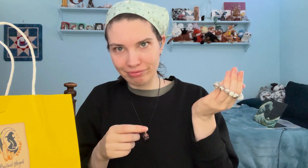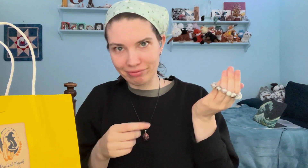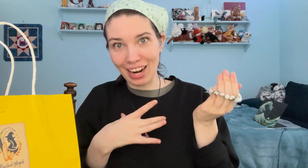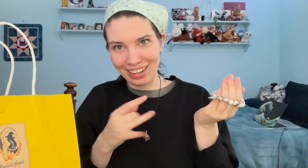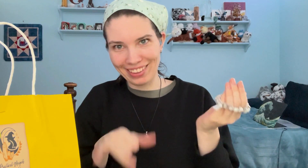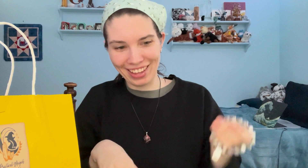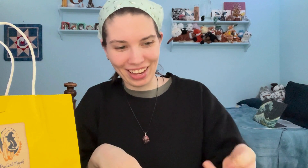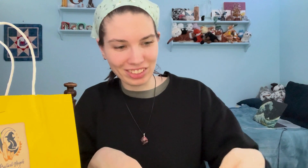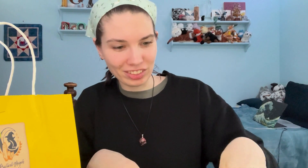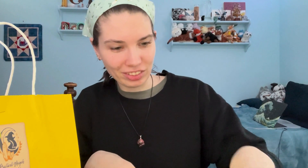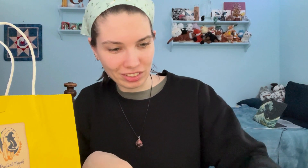I like that!